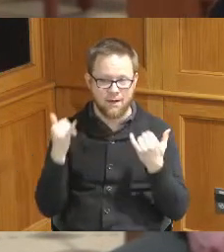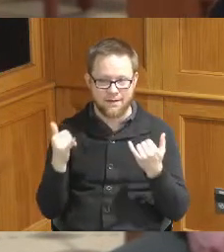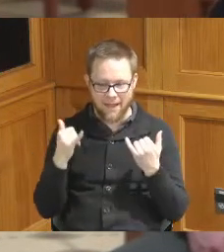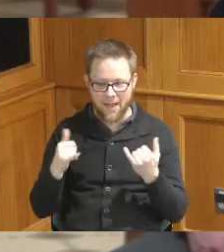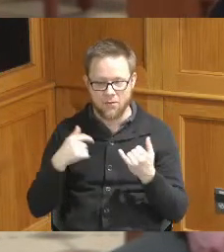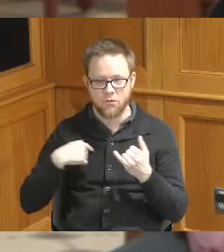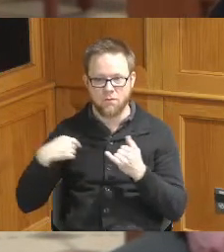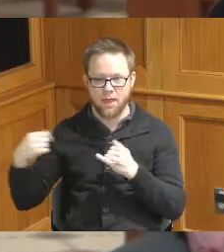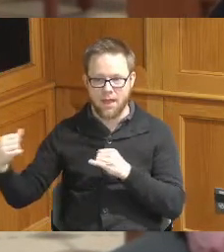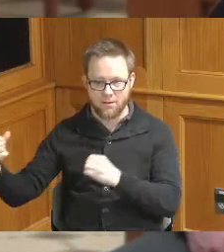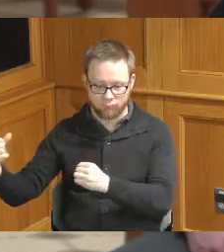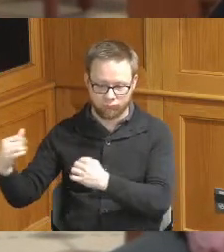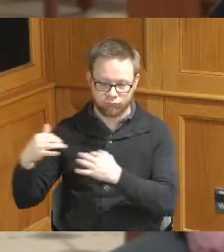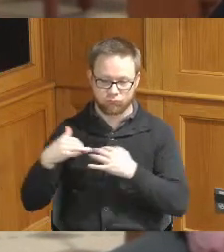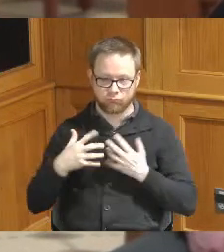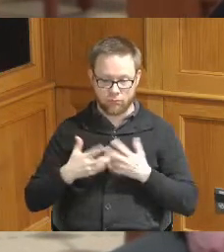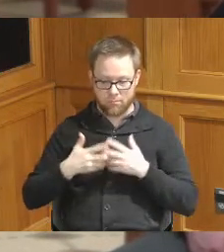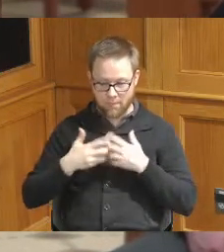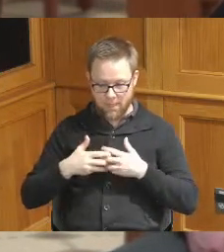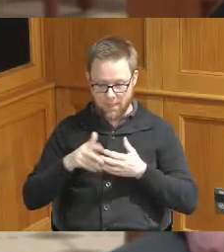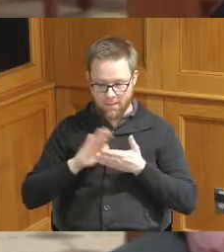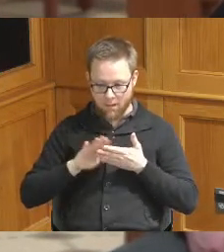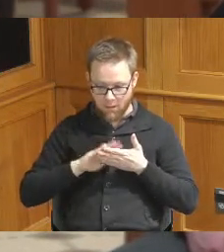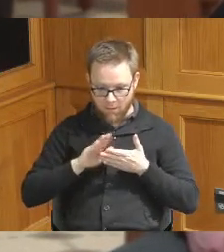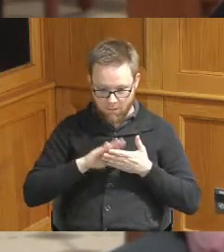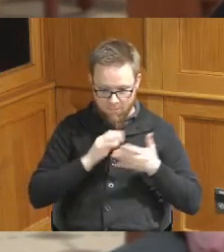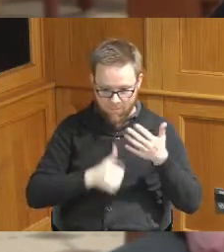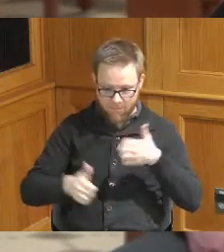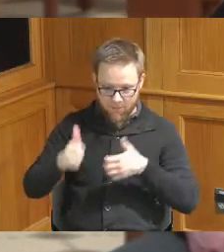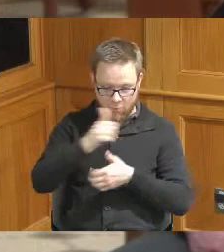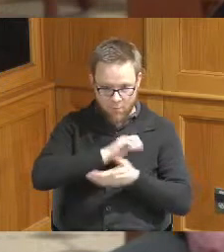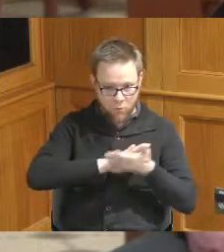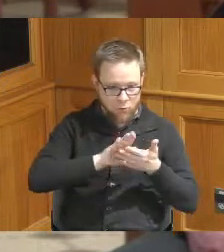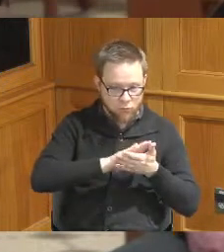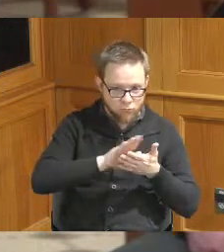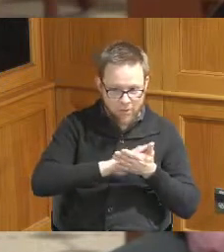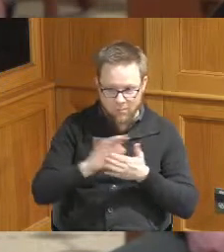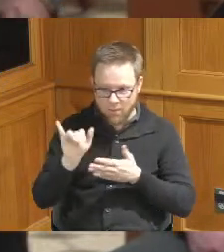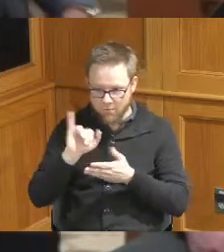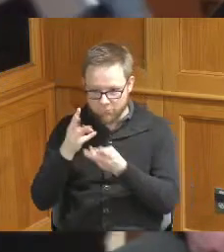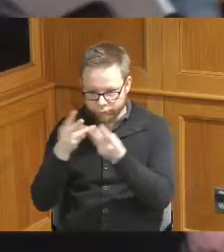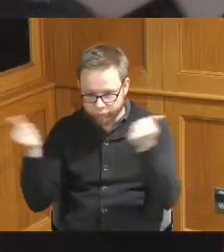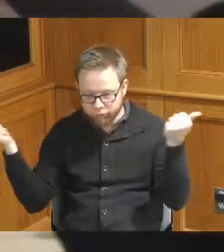it is going through our primary treatment and disinfection so that is very good news